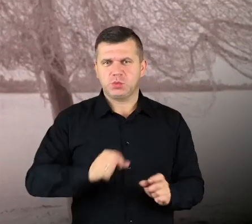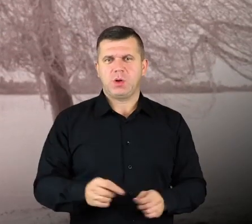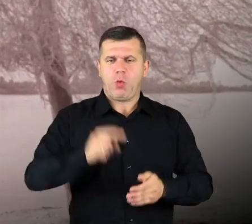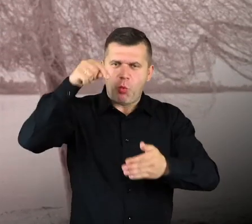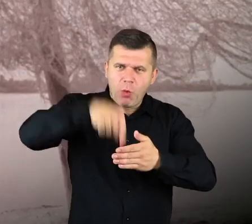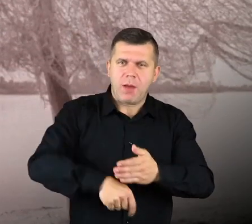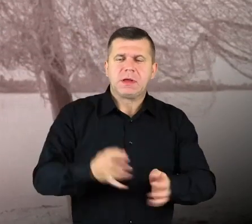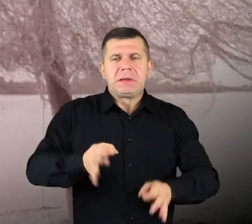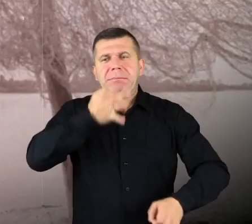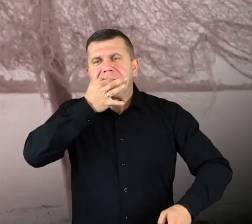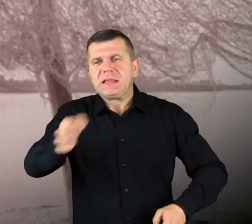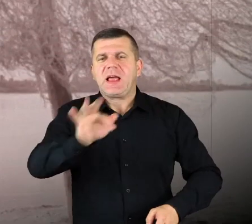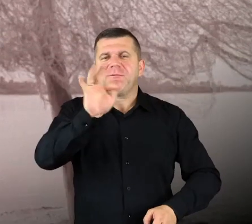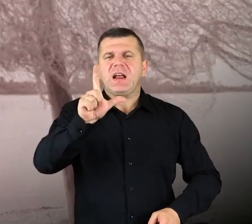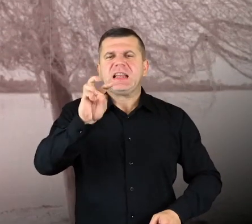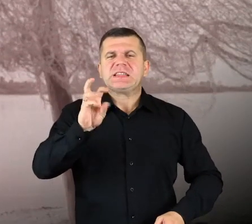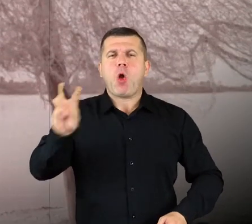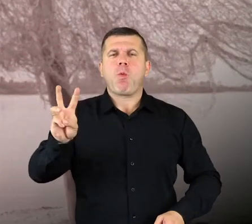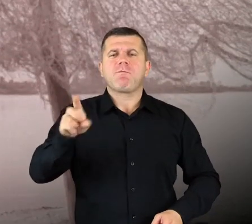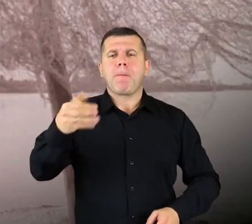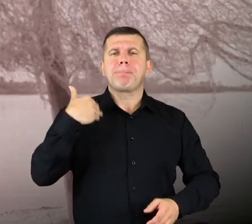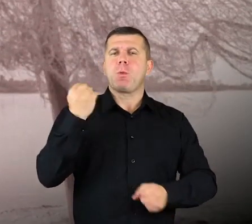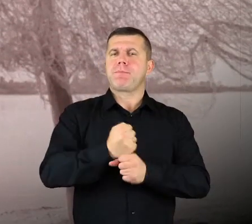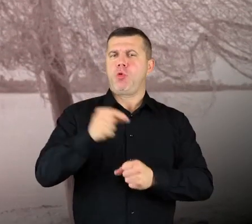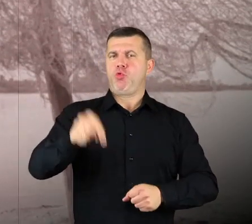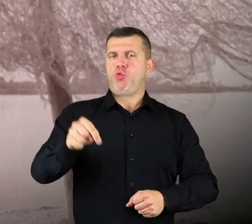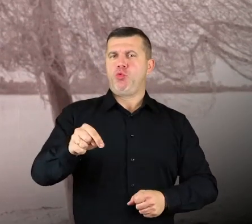you should ask some rafters that used to work here. Because I was more…